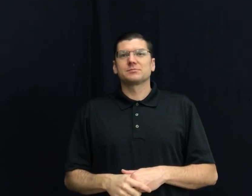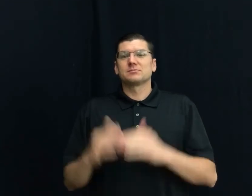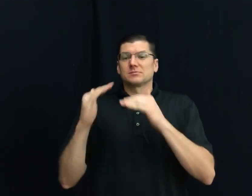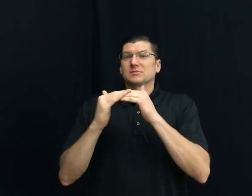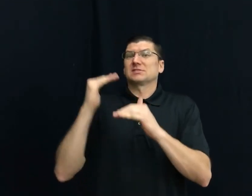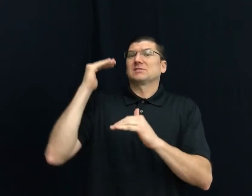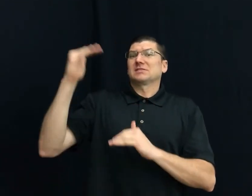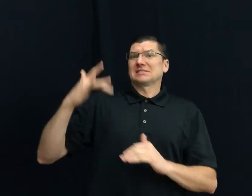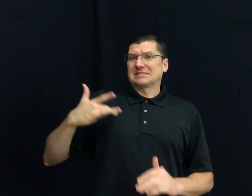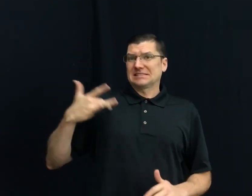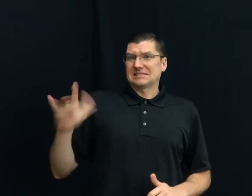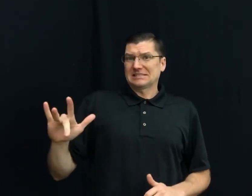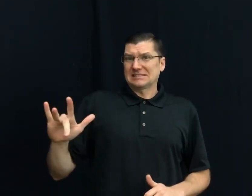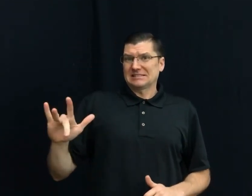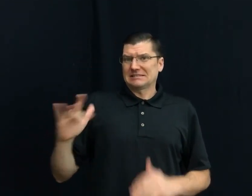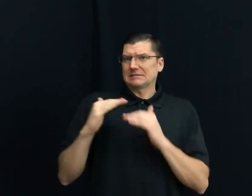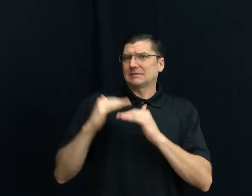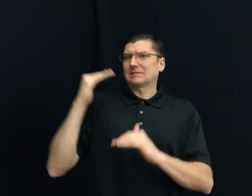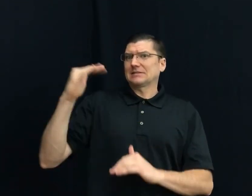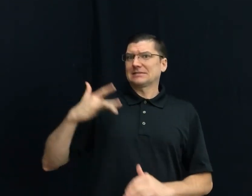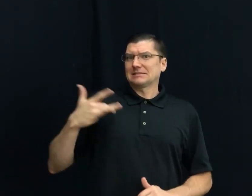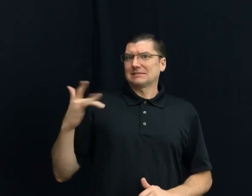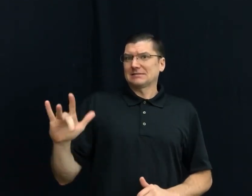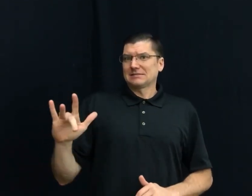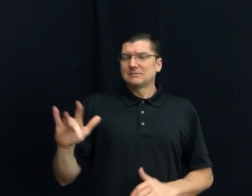2) OVERLY SENSITIVE